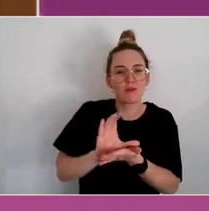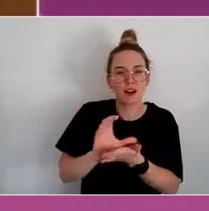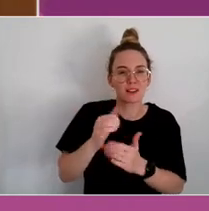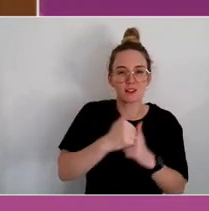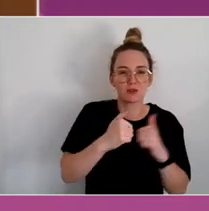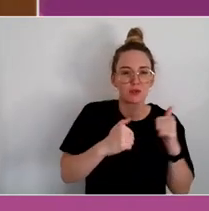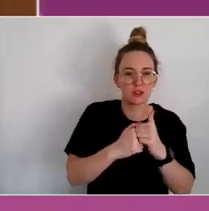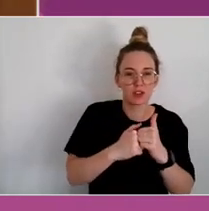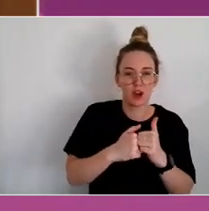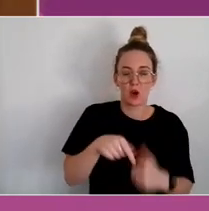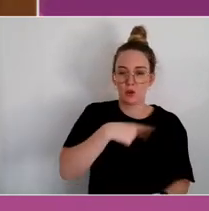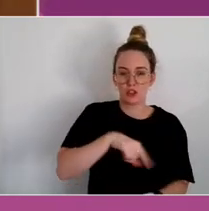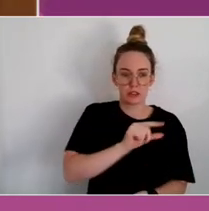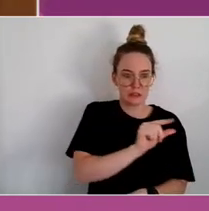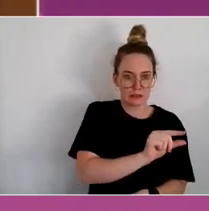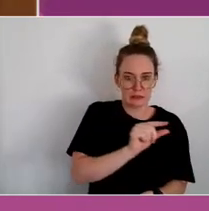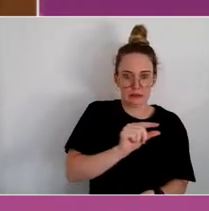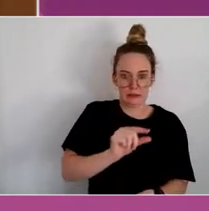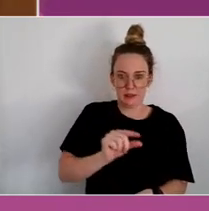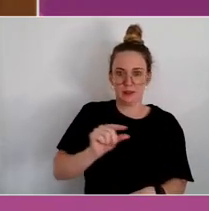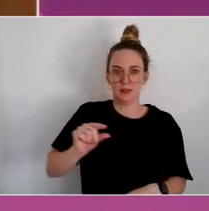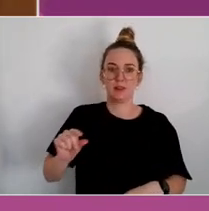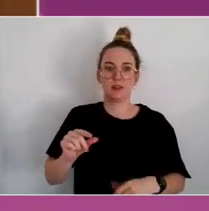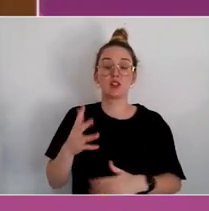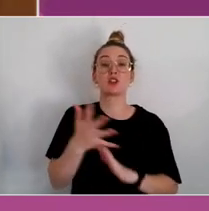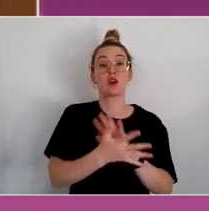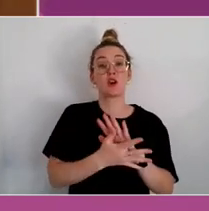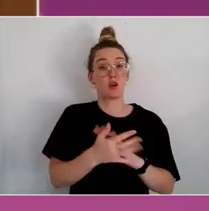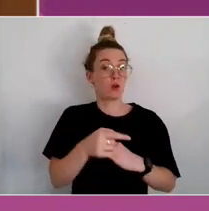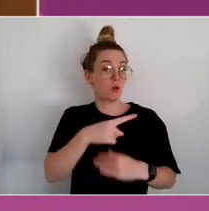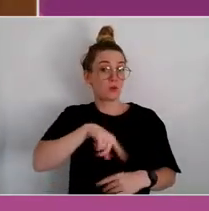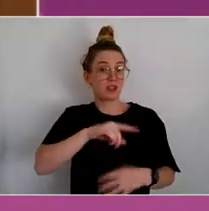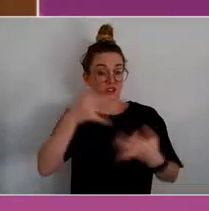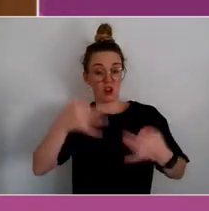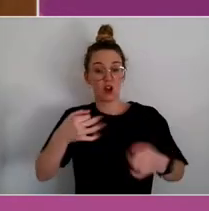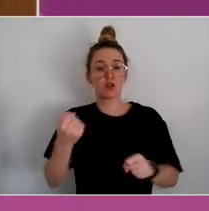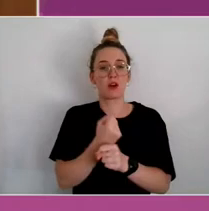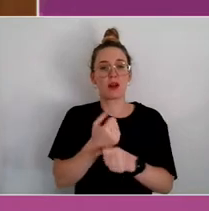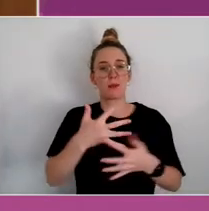So we actually created the Big Anxiety so we could try to raise that kind of money.